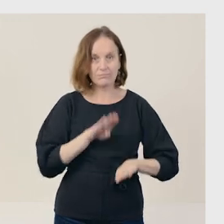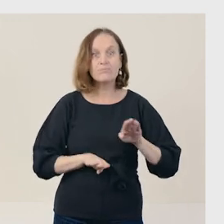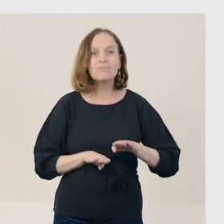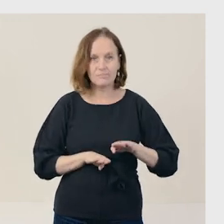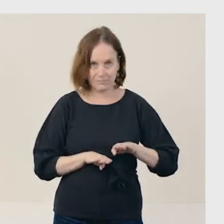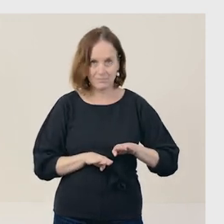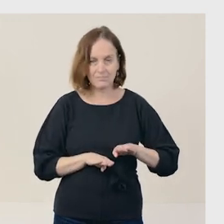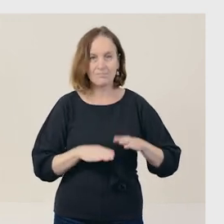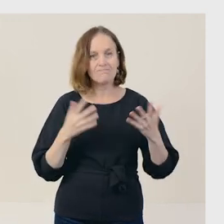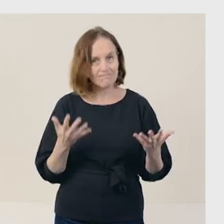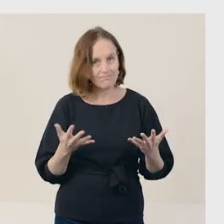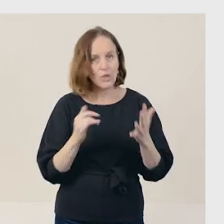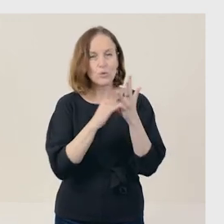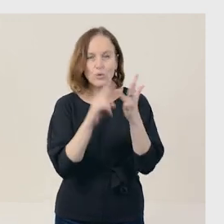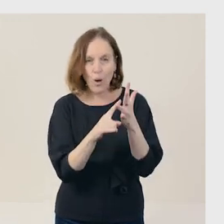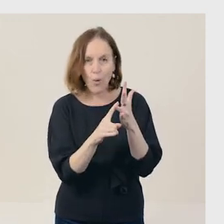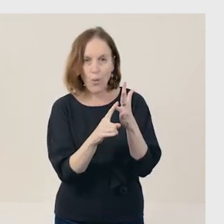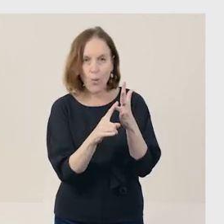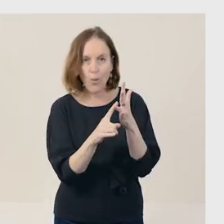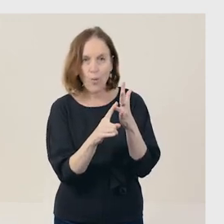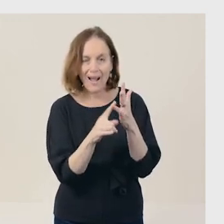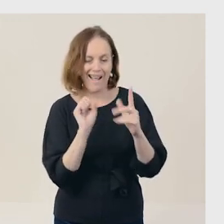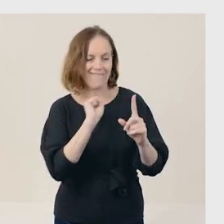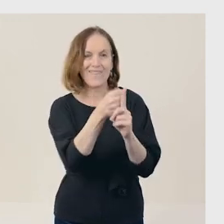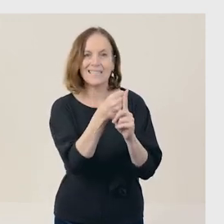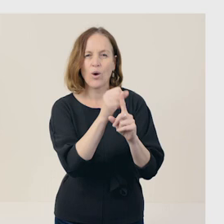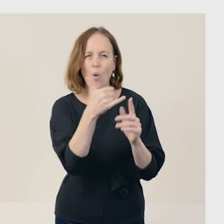'So' shows an effect or result: